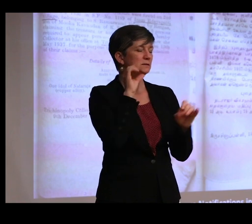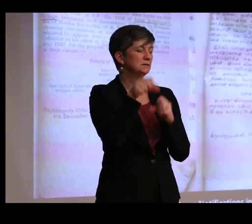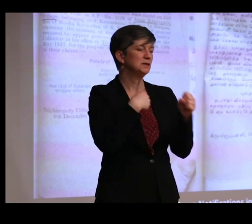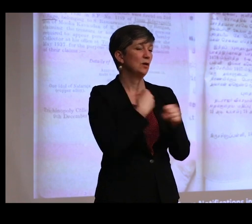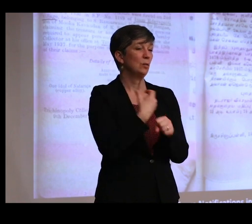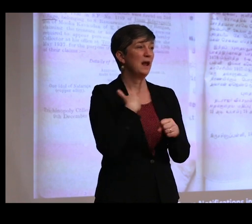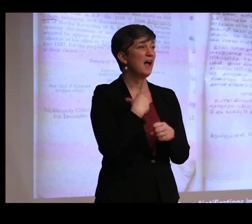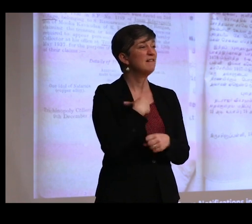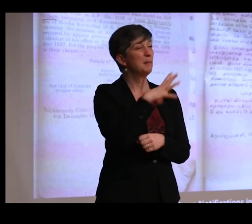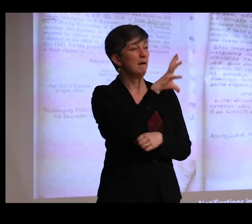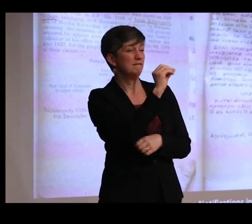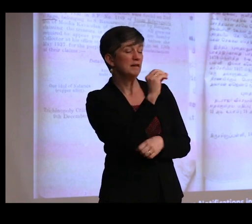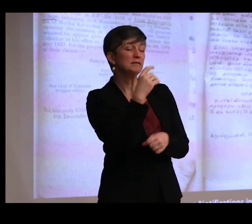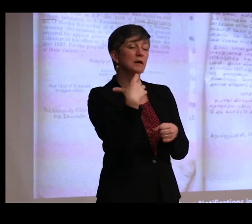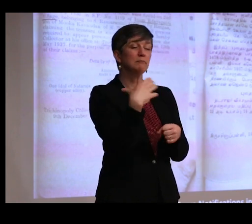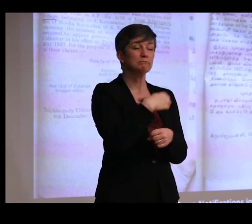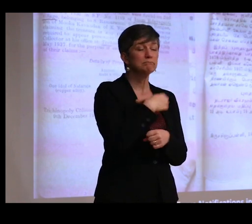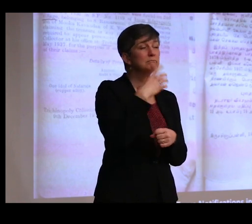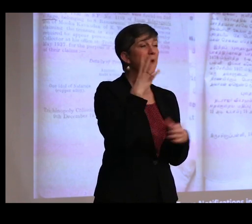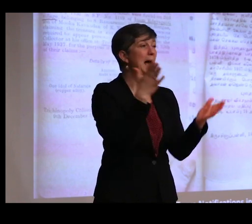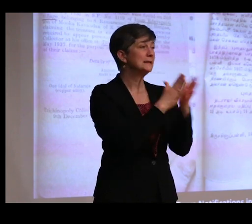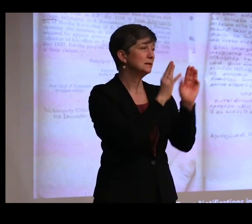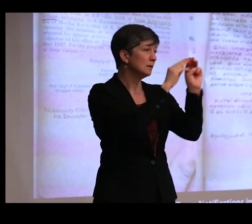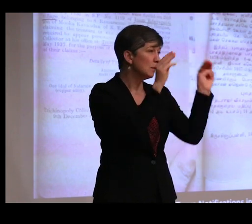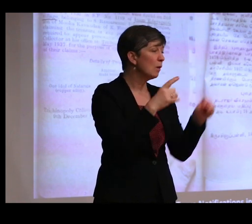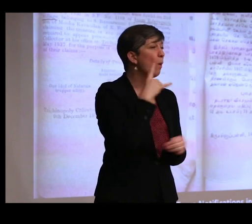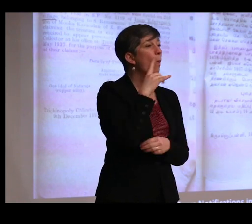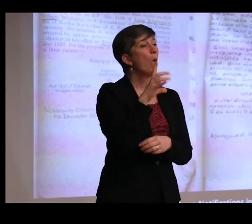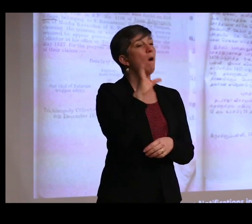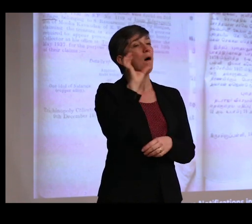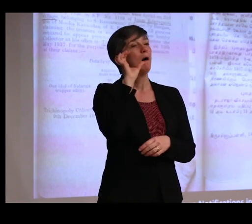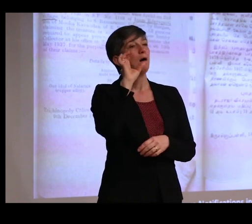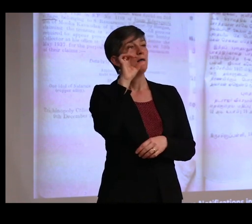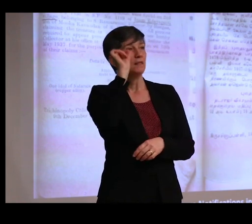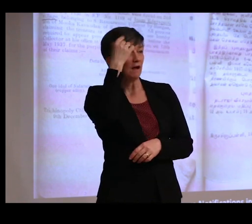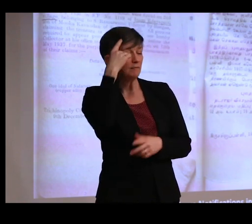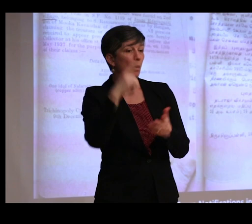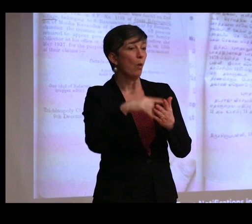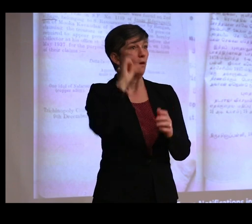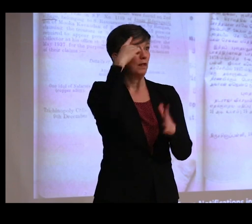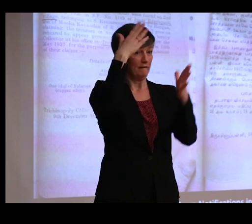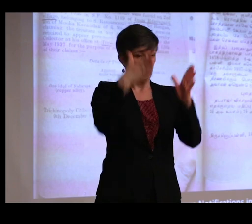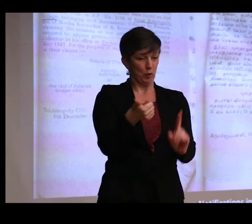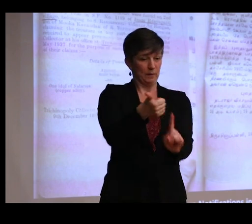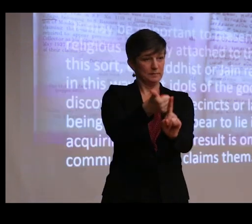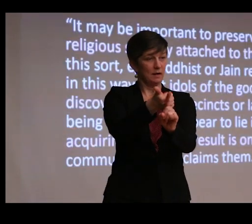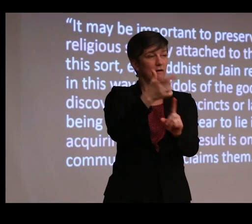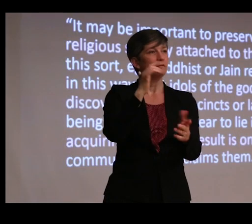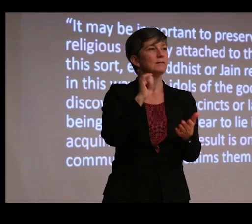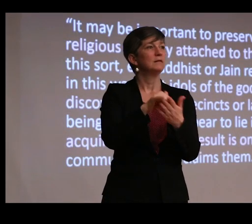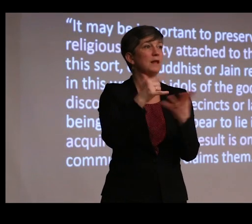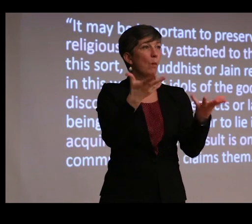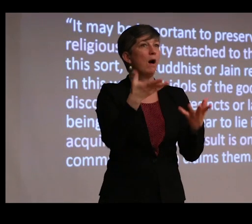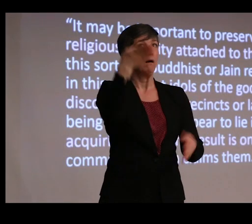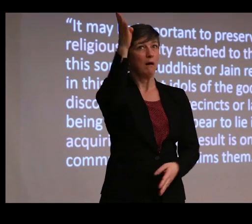Hindu claimants asking the museum or the Madras government or even the governor of Madras for their gods back.